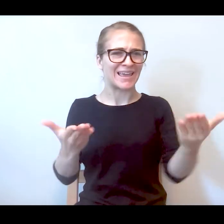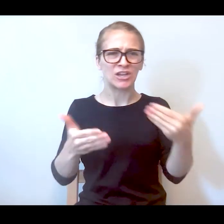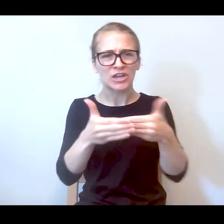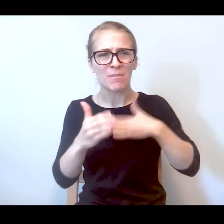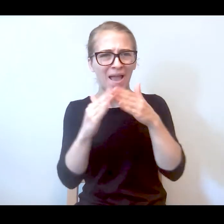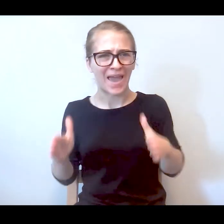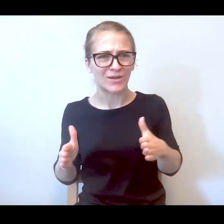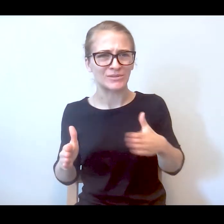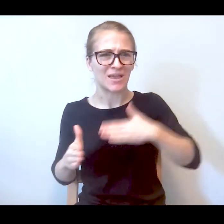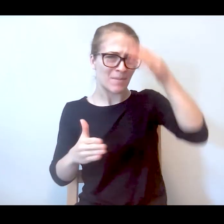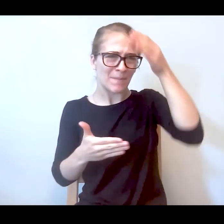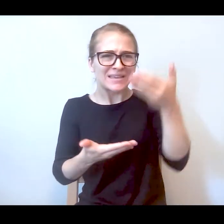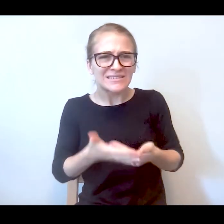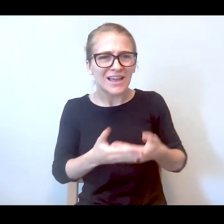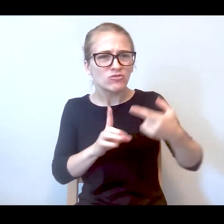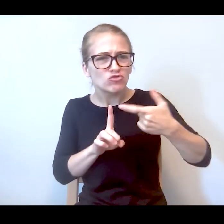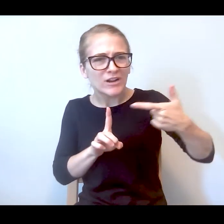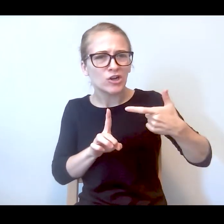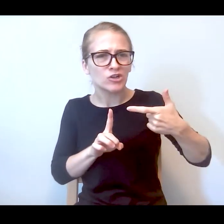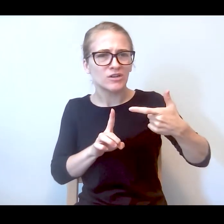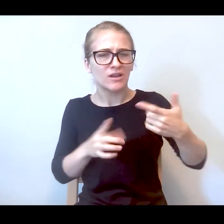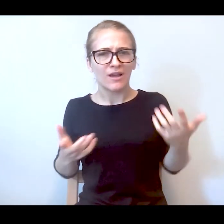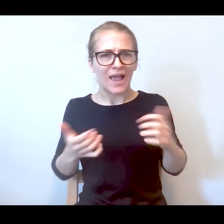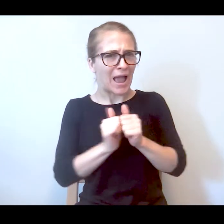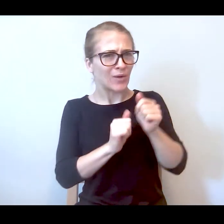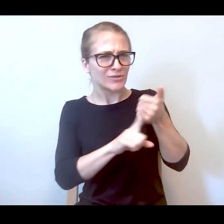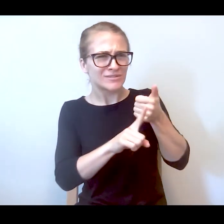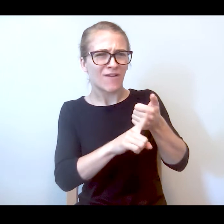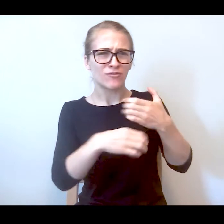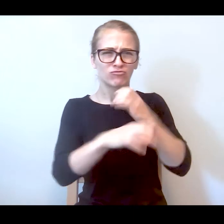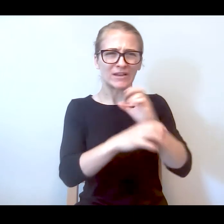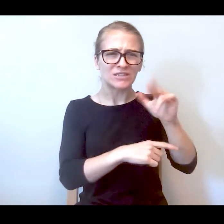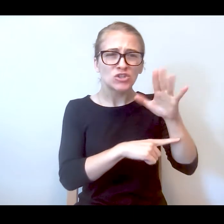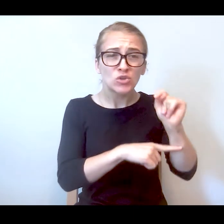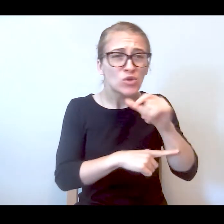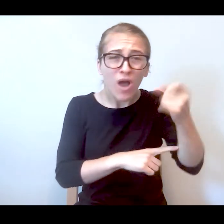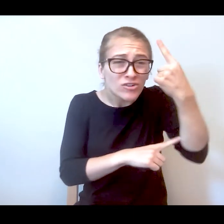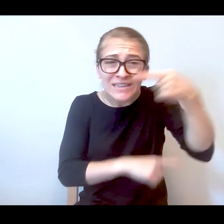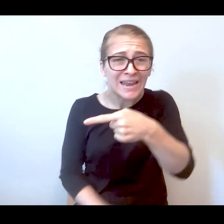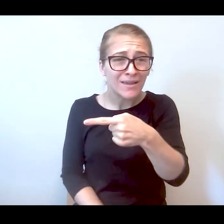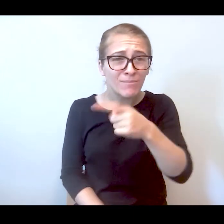How is he supposed to feel safe and you're a crisis unit. You don't even understand him. You don't